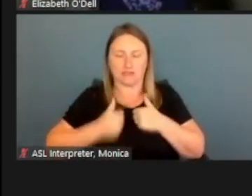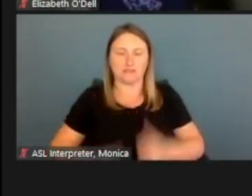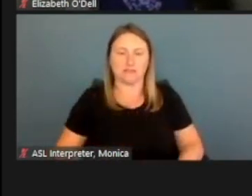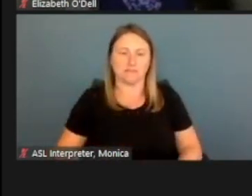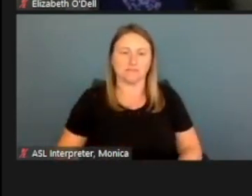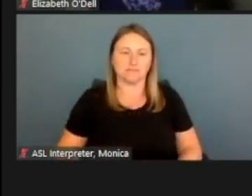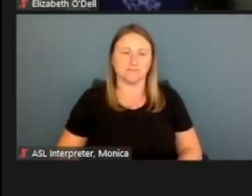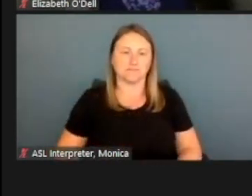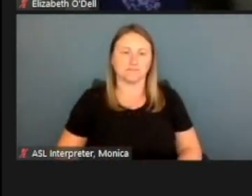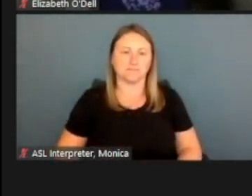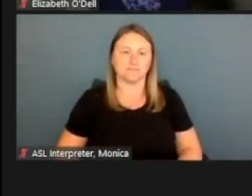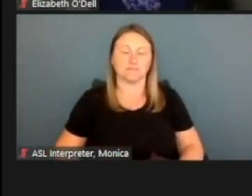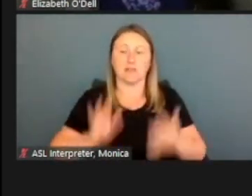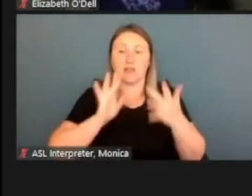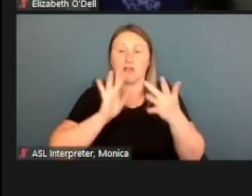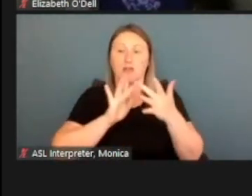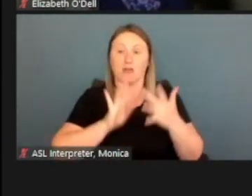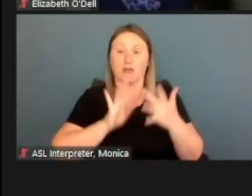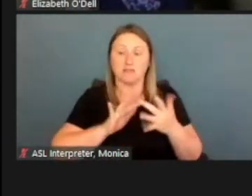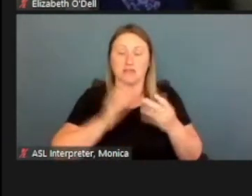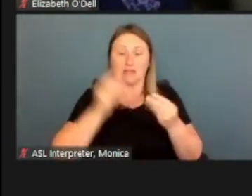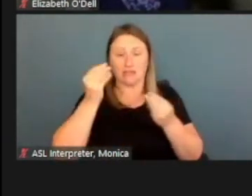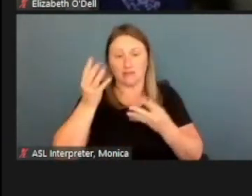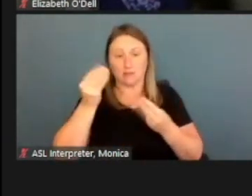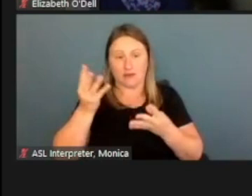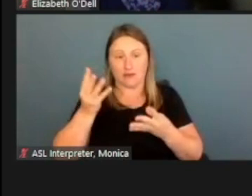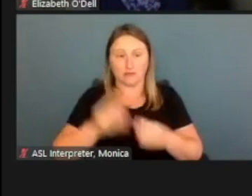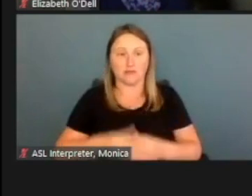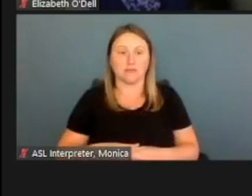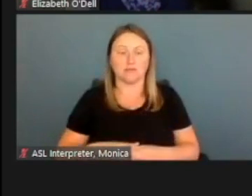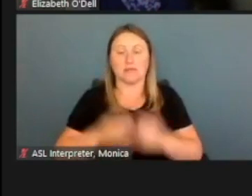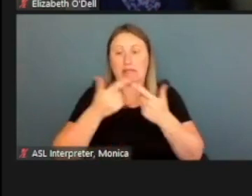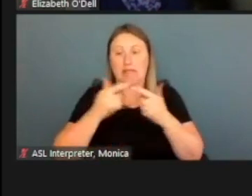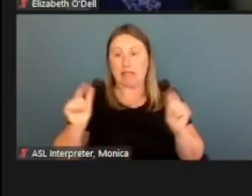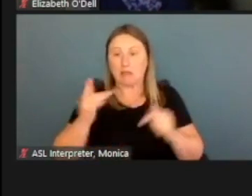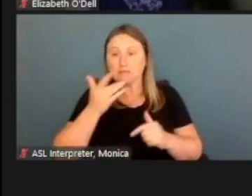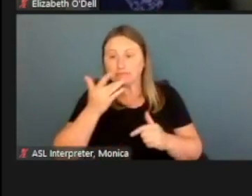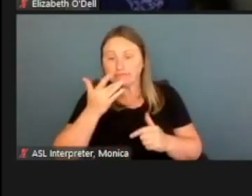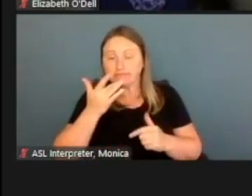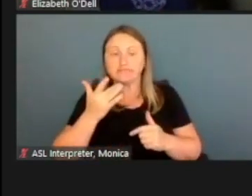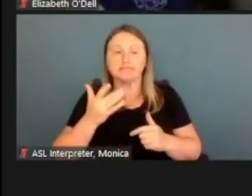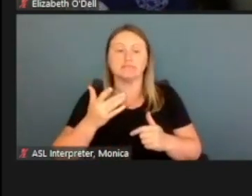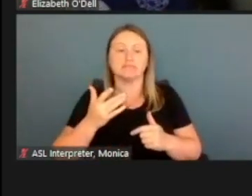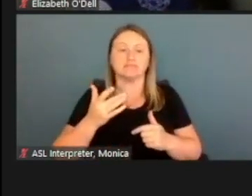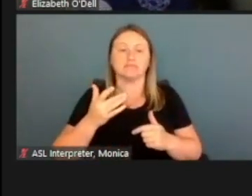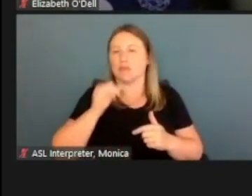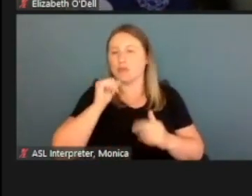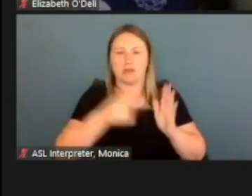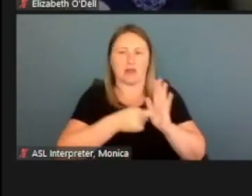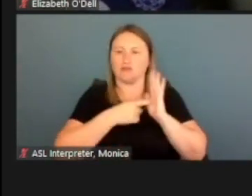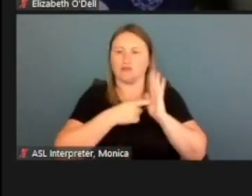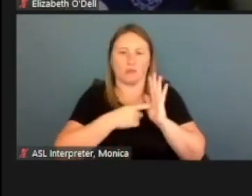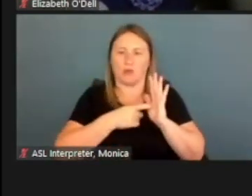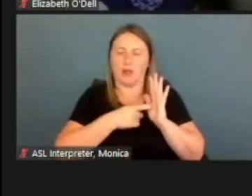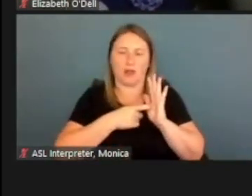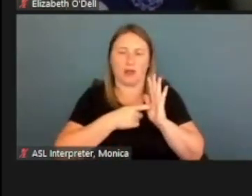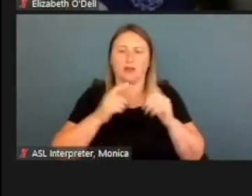And then contact information, you know what language they wanna speak in. Again, these aren't required fields, we're not gonna go through every one of them.